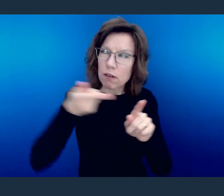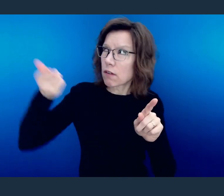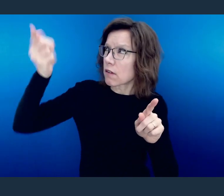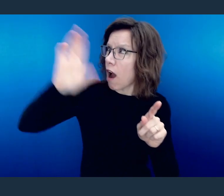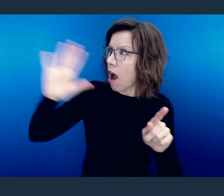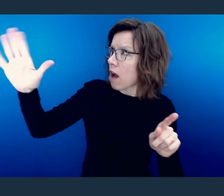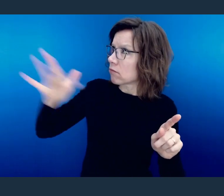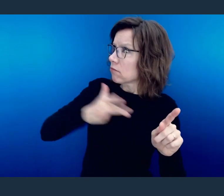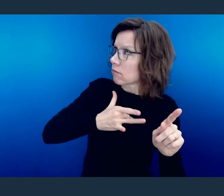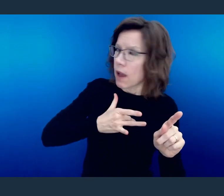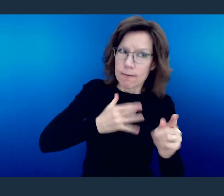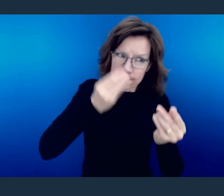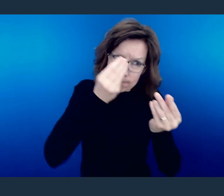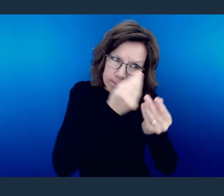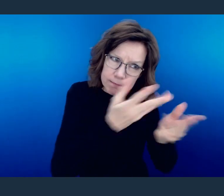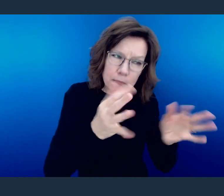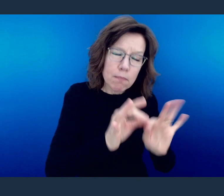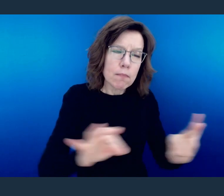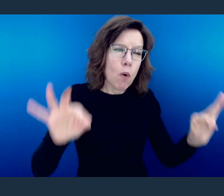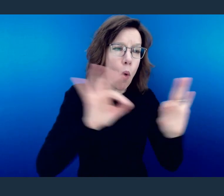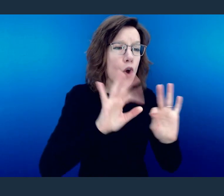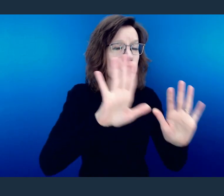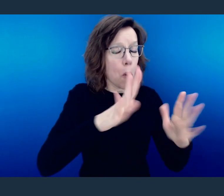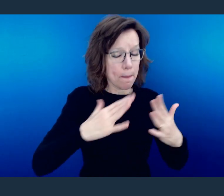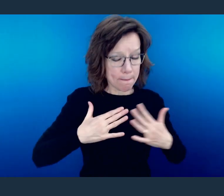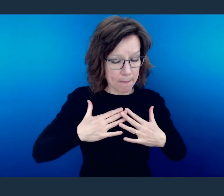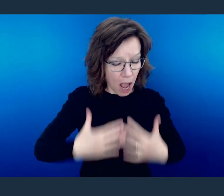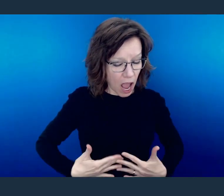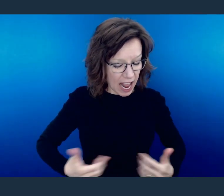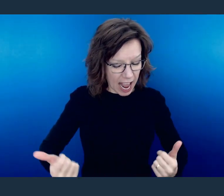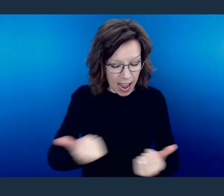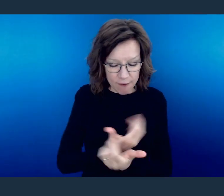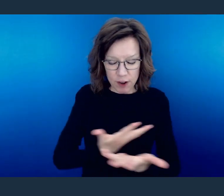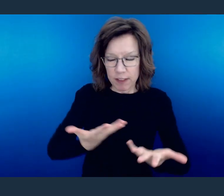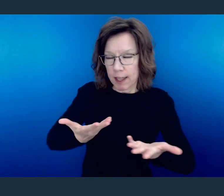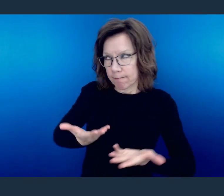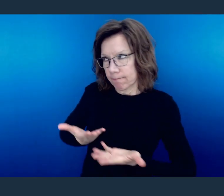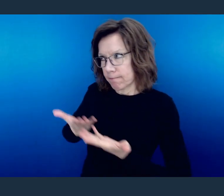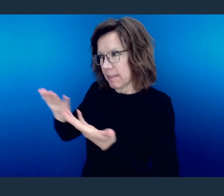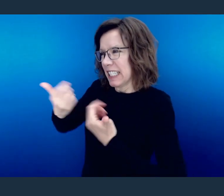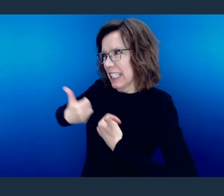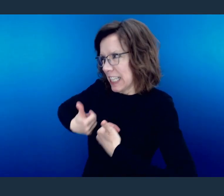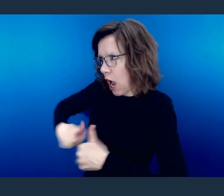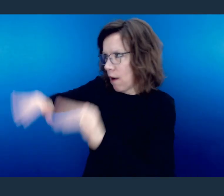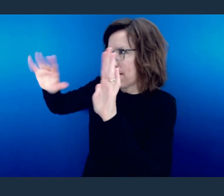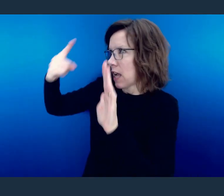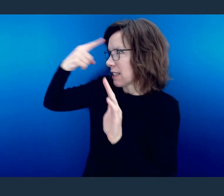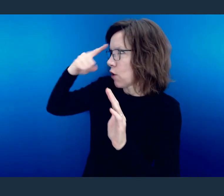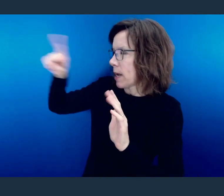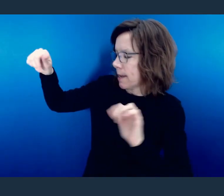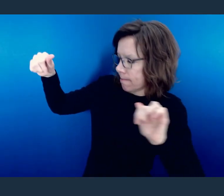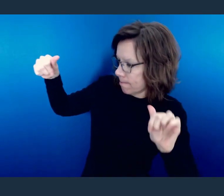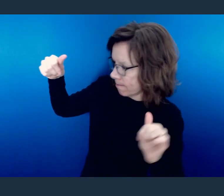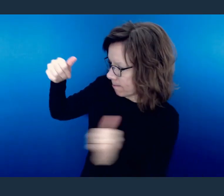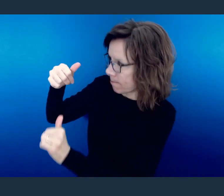of God, to present your bodies as a living sacrifice, holy and acceptable to God, which